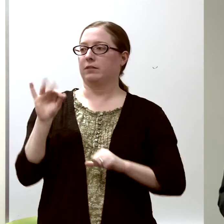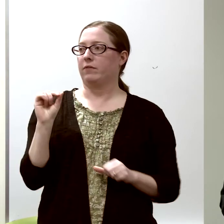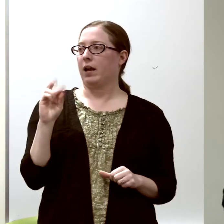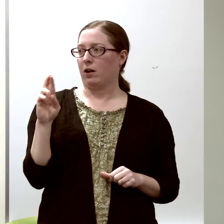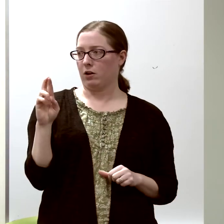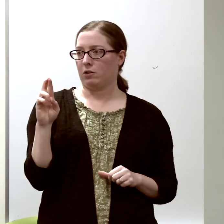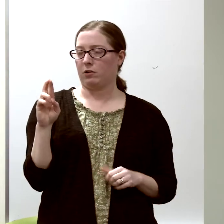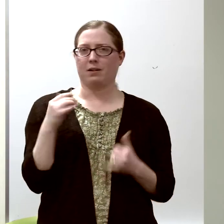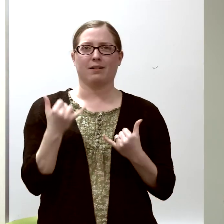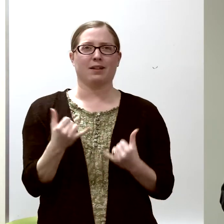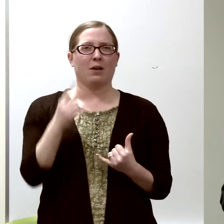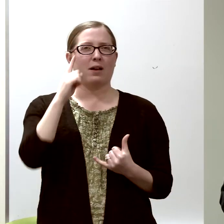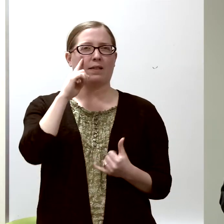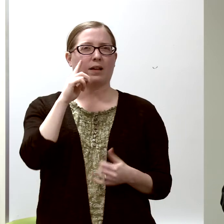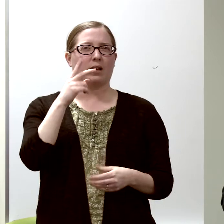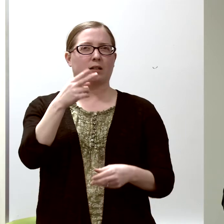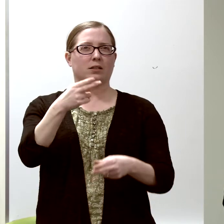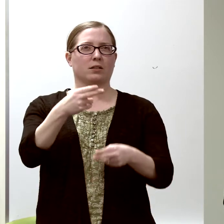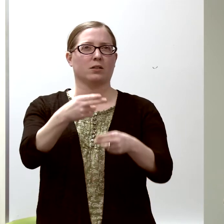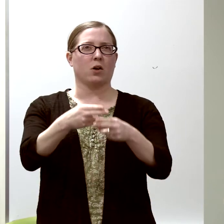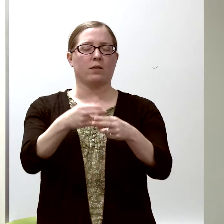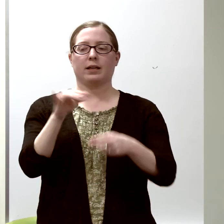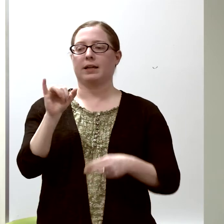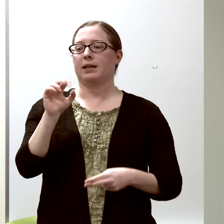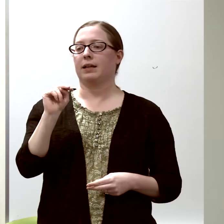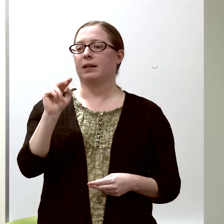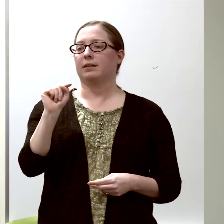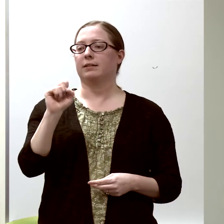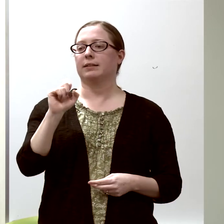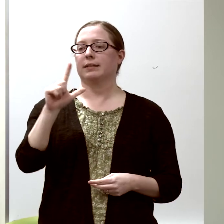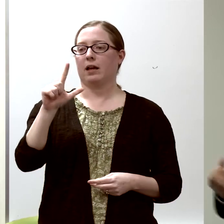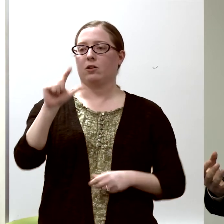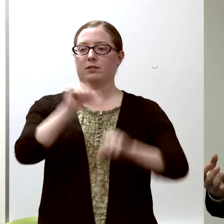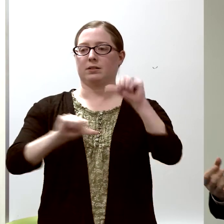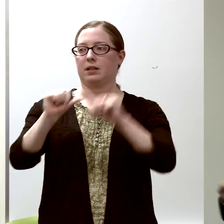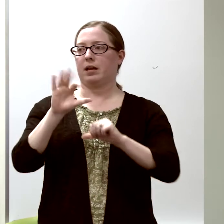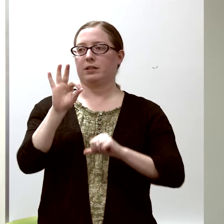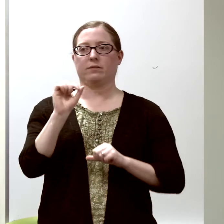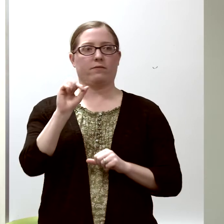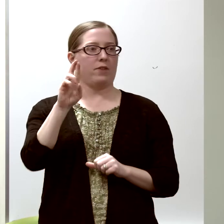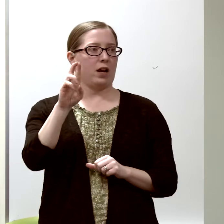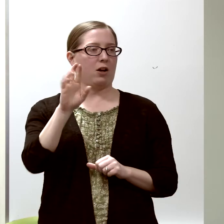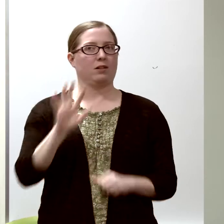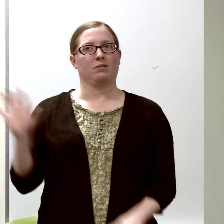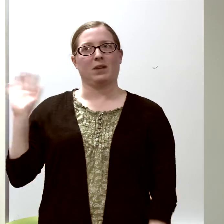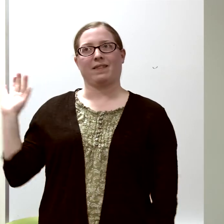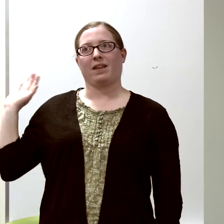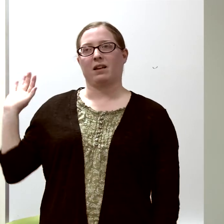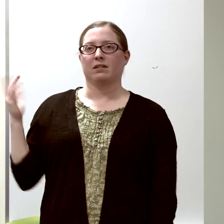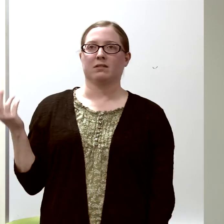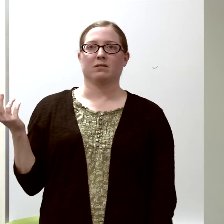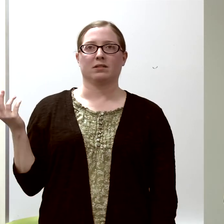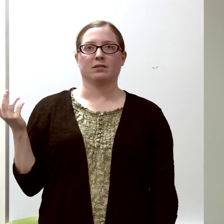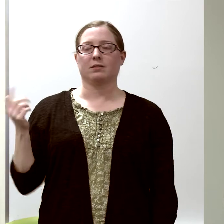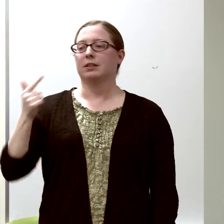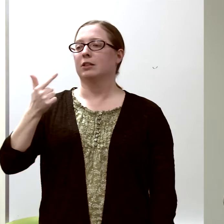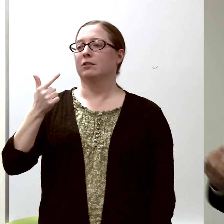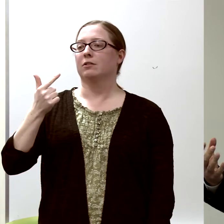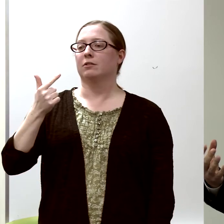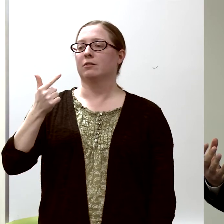and it's now called, I think, the Intel Science Fair. back then, it was the General Motors